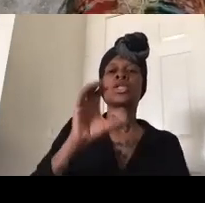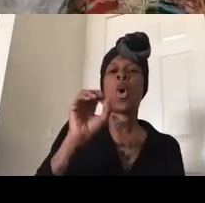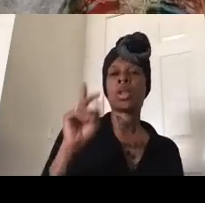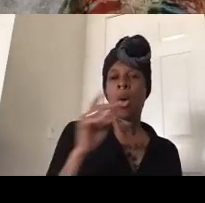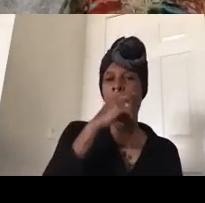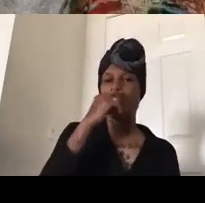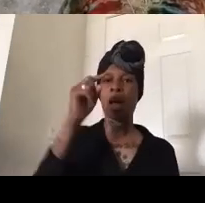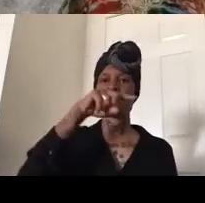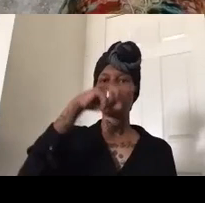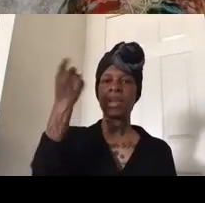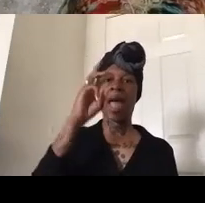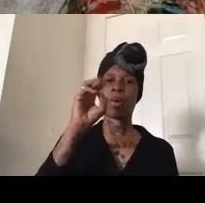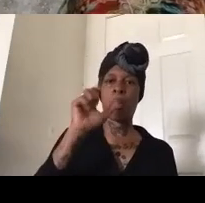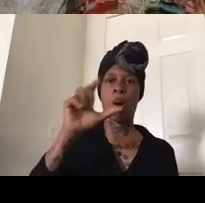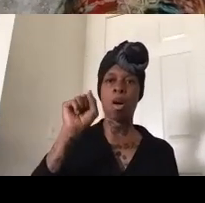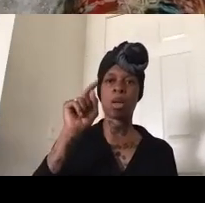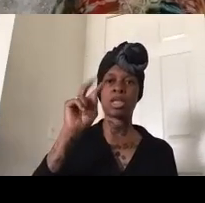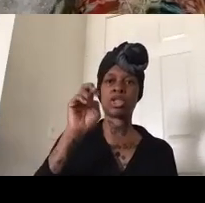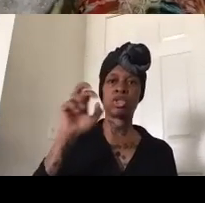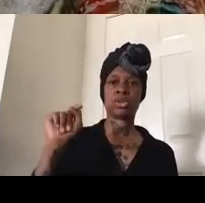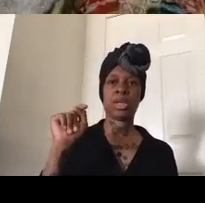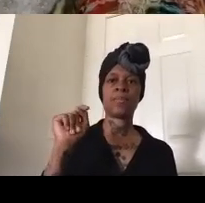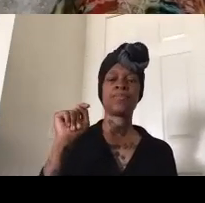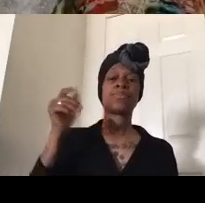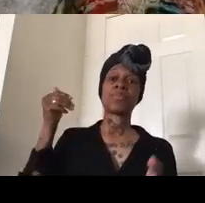on this juneteenth june 19th we need to remember the power